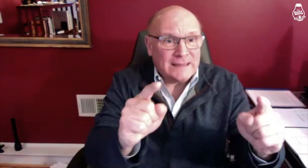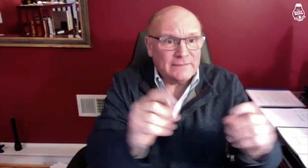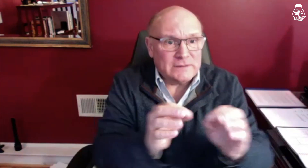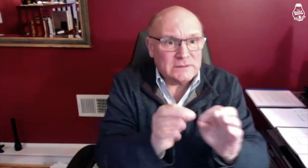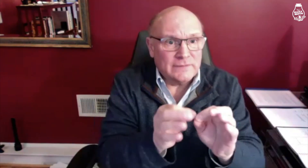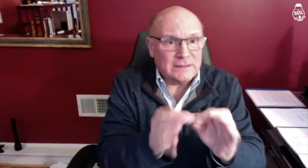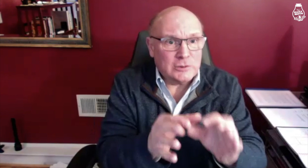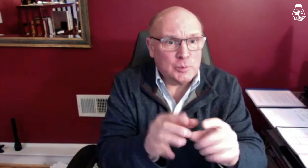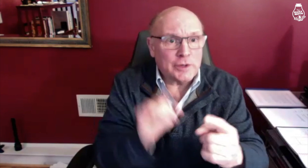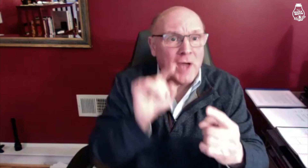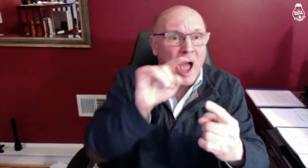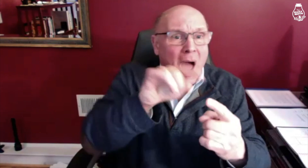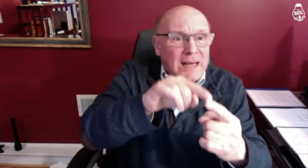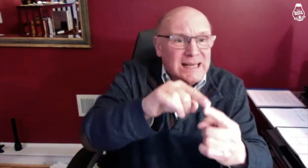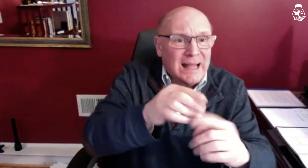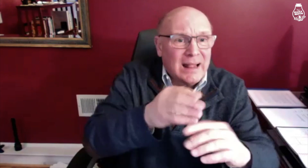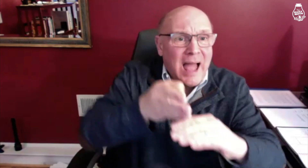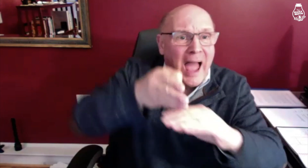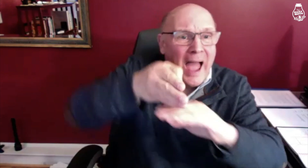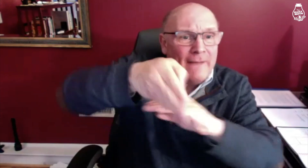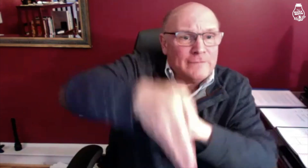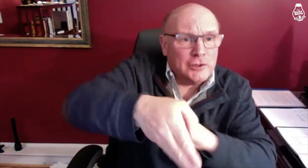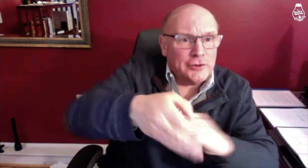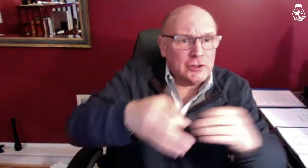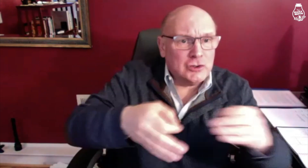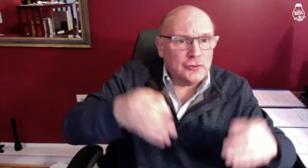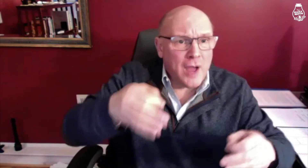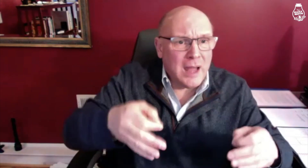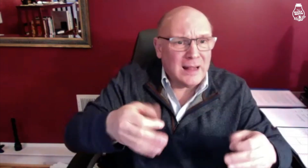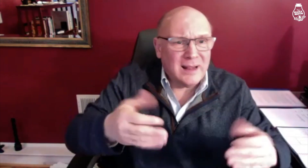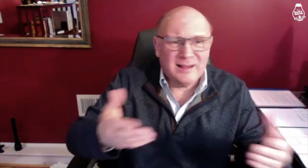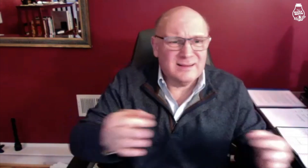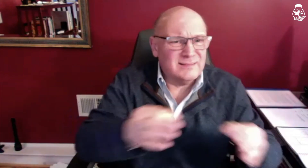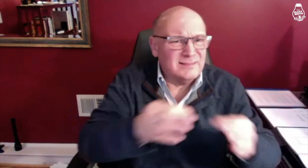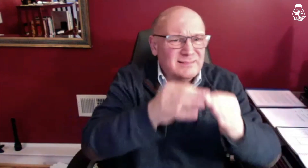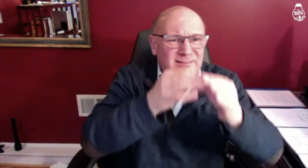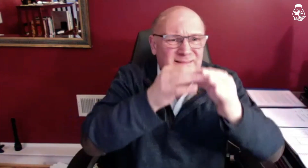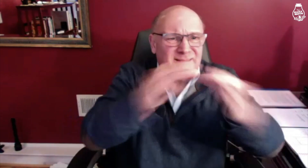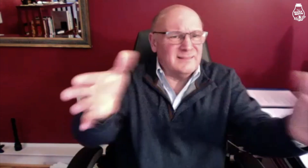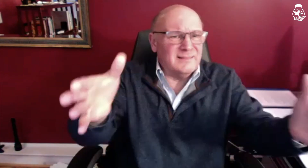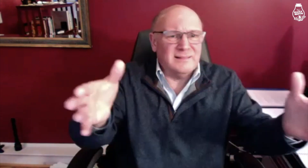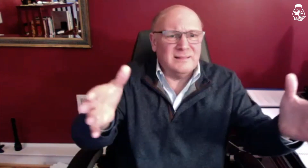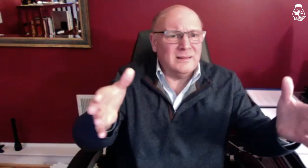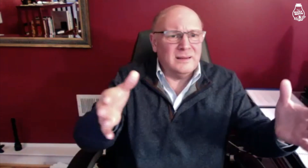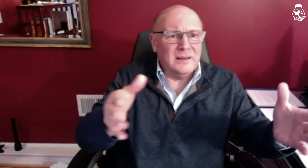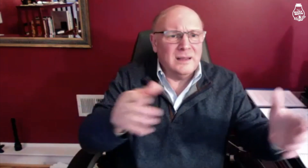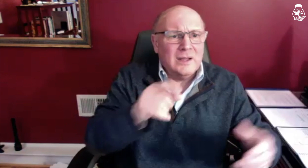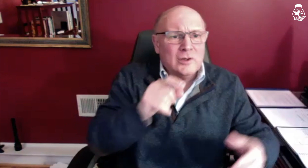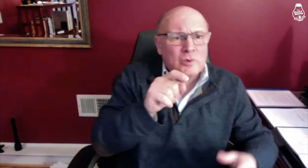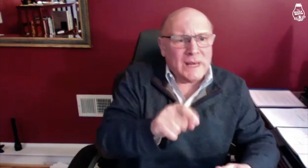an effective interpreter until after the trial, then it means nothing.